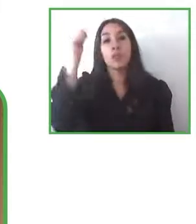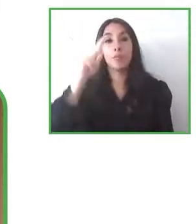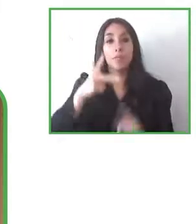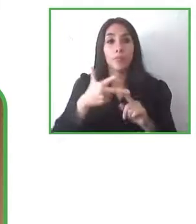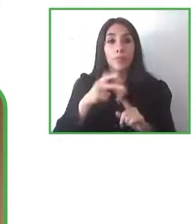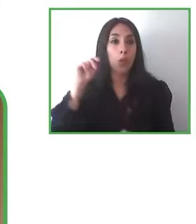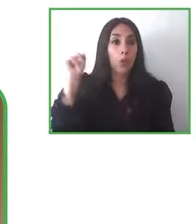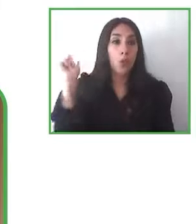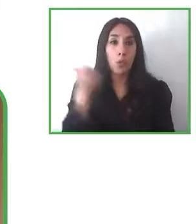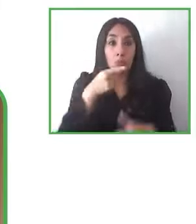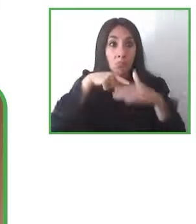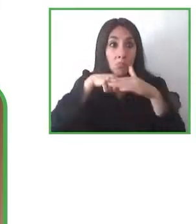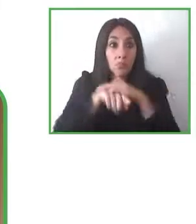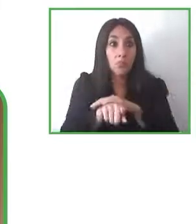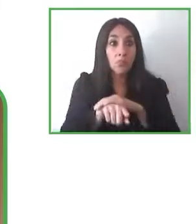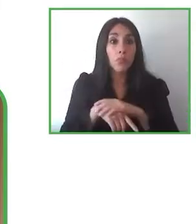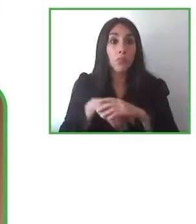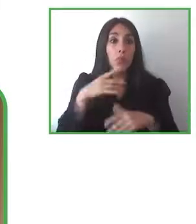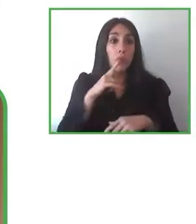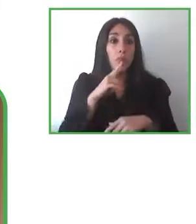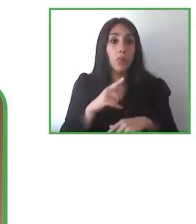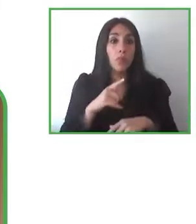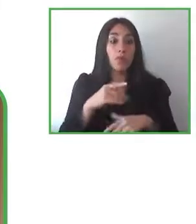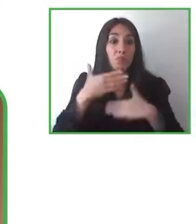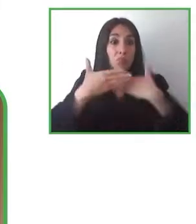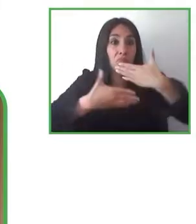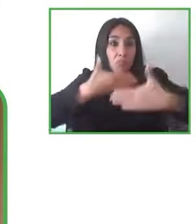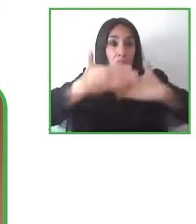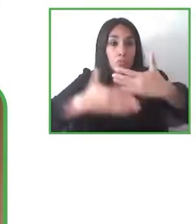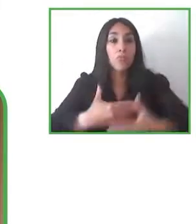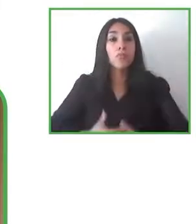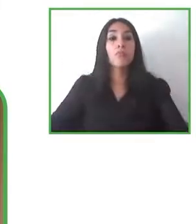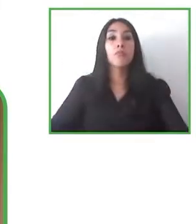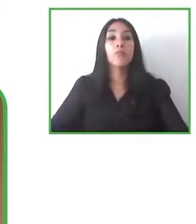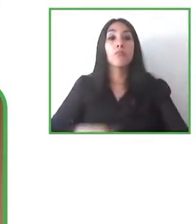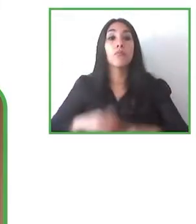if we can advance in these for everybody those who